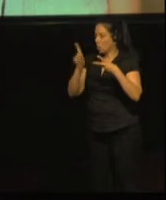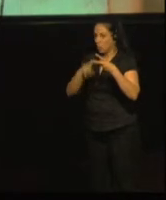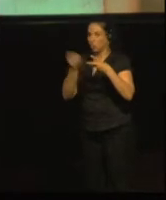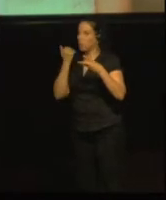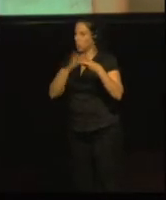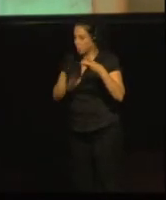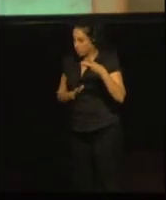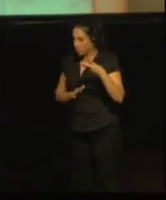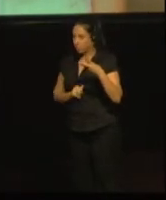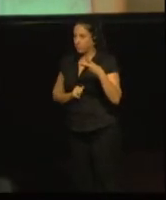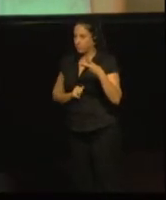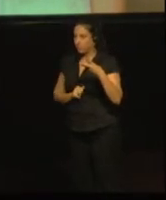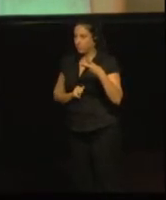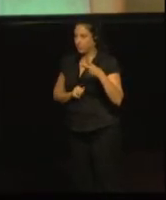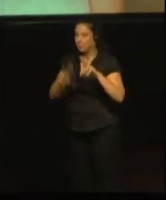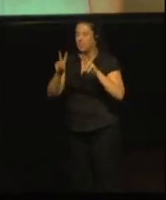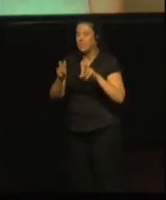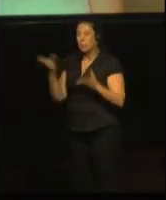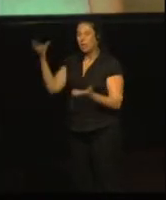Technical equipment.